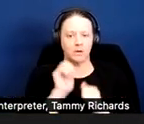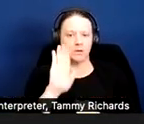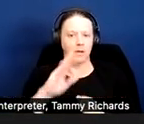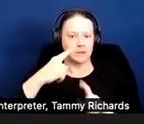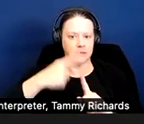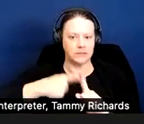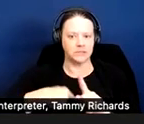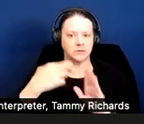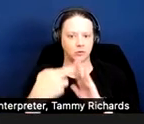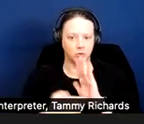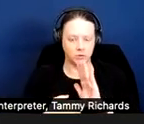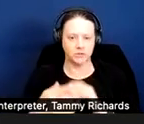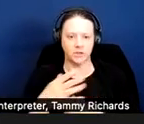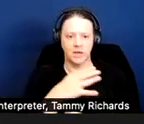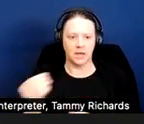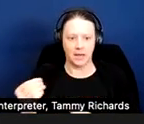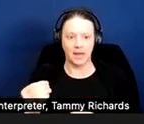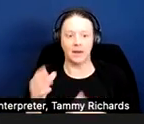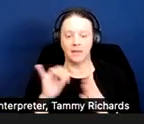And that the accommodation or modification is reasonable.